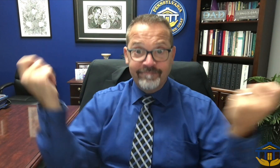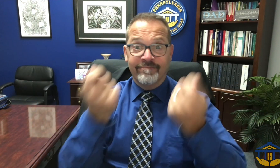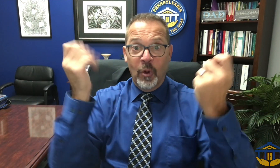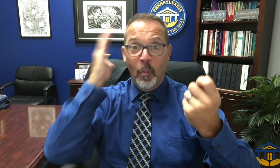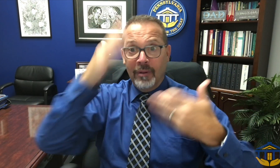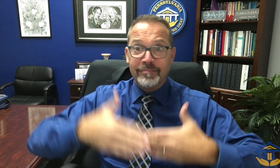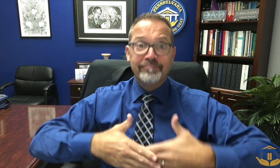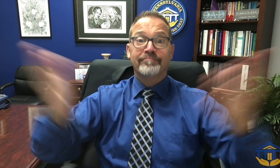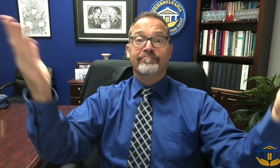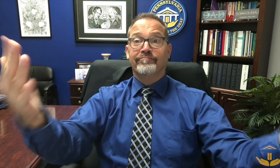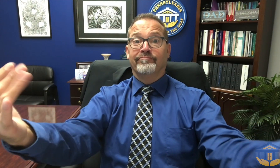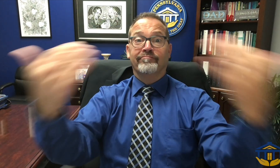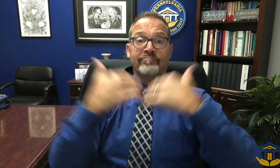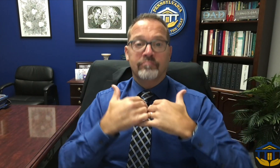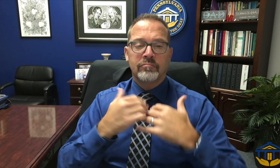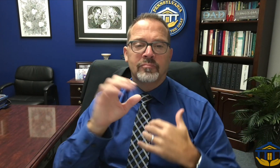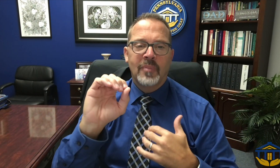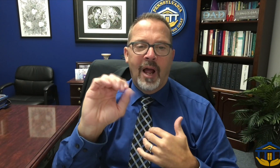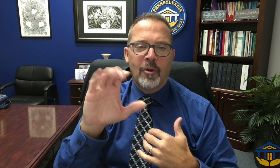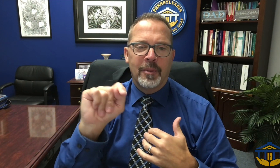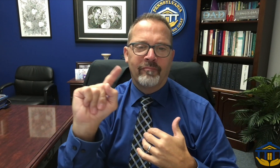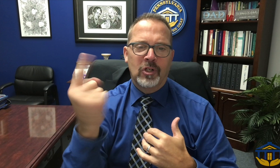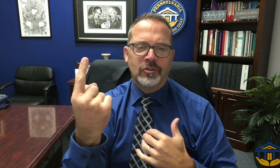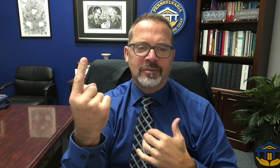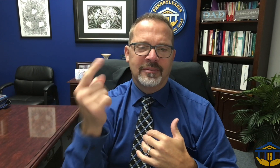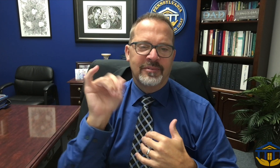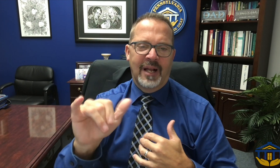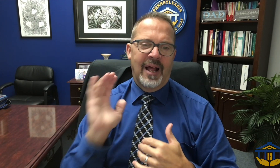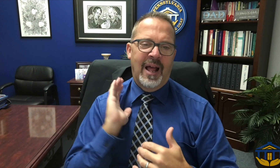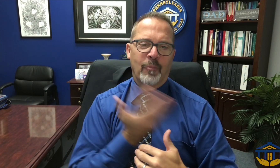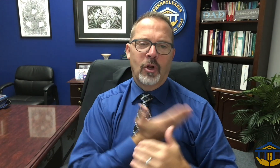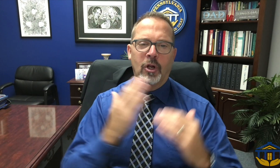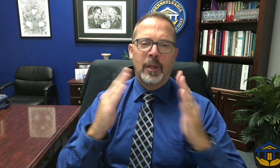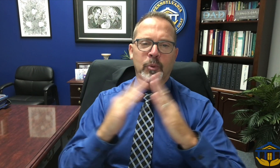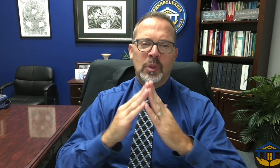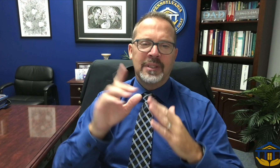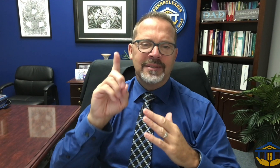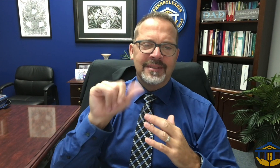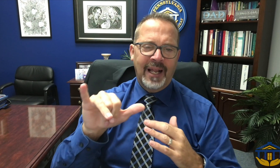We are excited to open the campus fully for one day on Saturday October 1st for our Homecoming